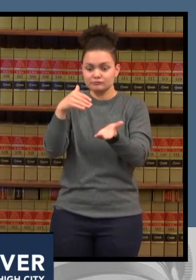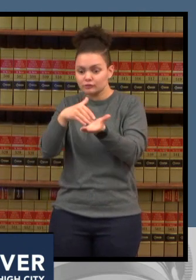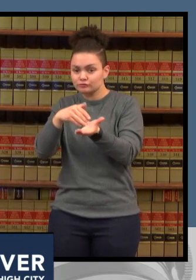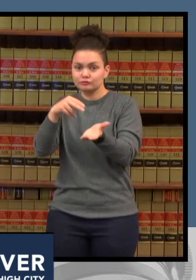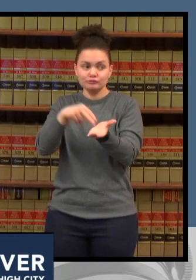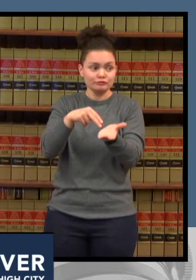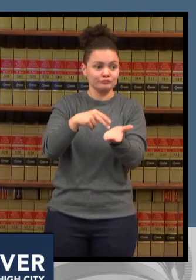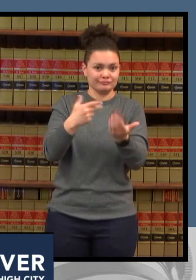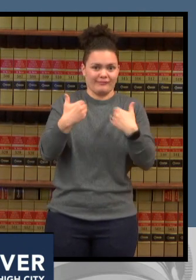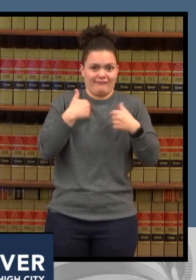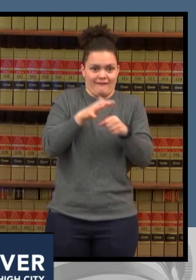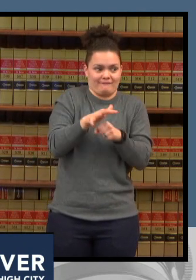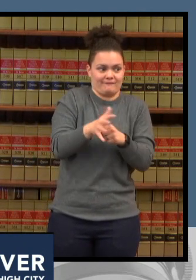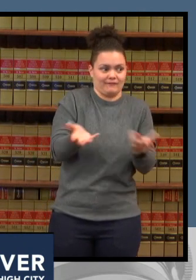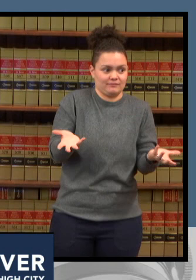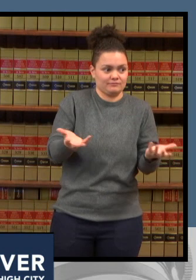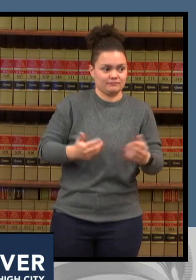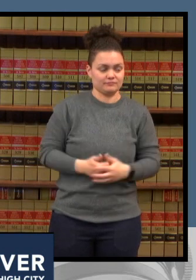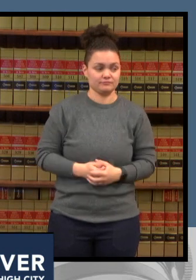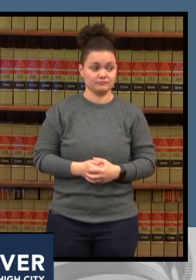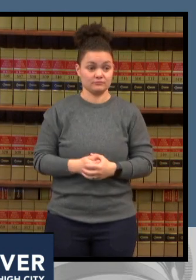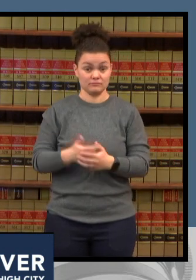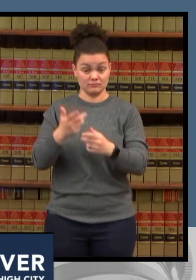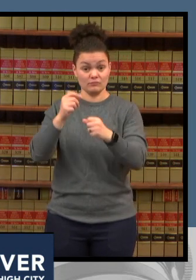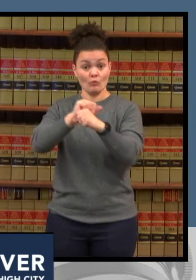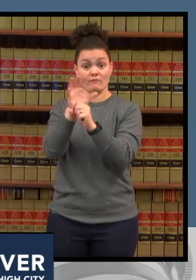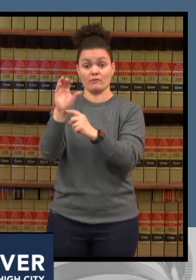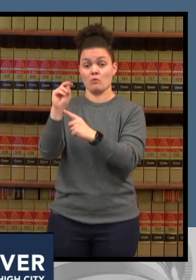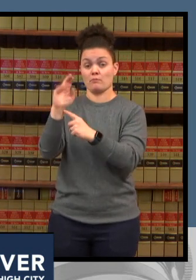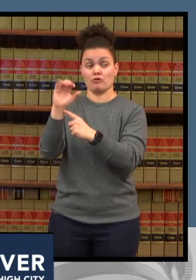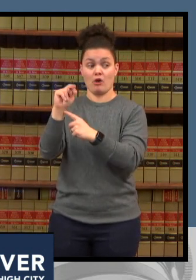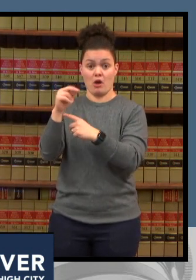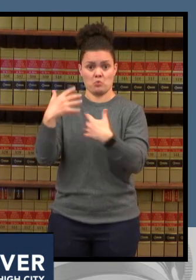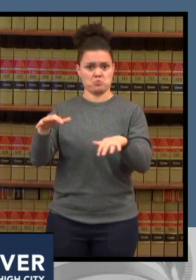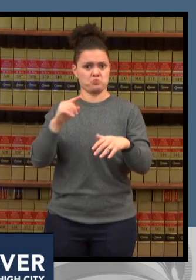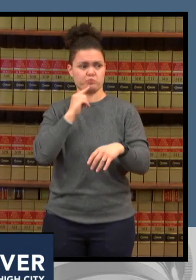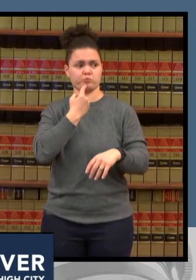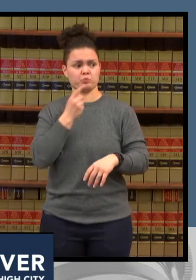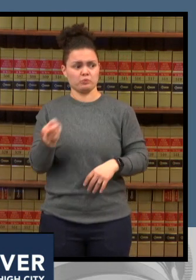monitoring monitoring that on a on a day by day basis and we're reinforcing of course all of our